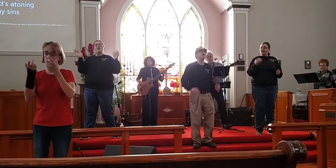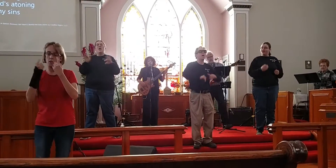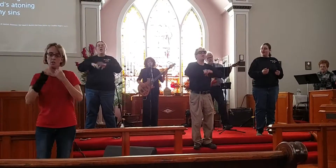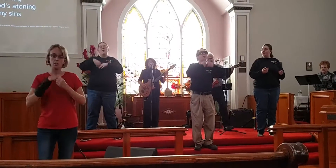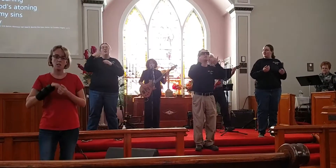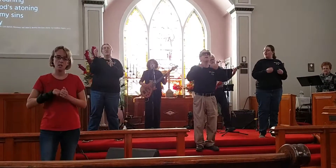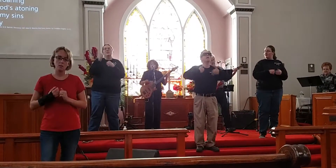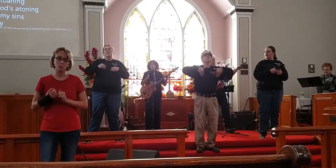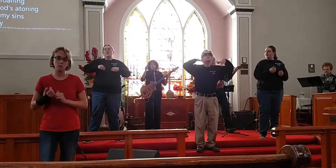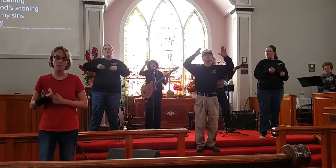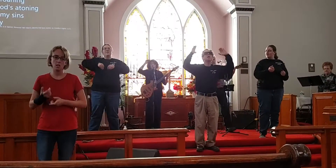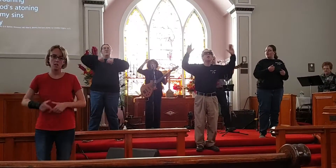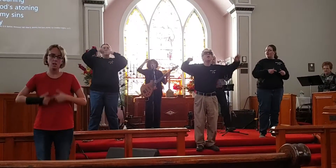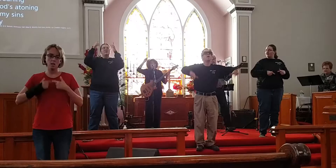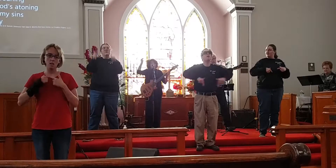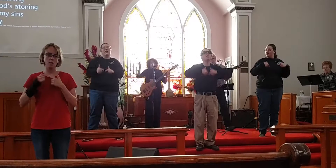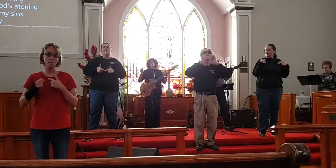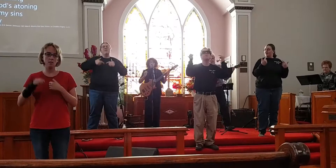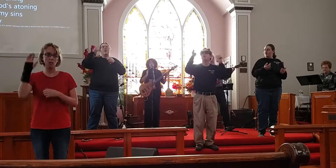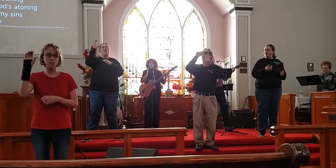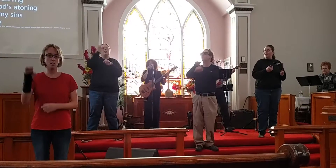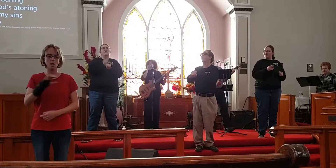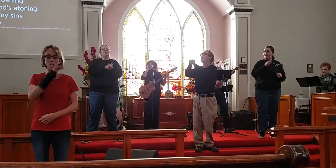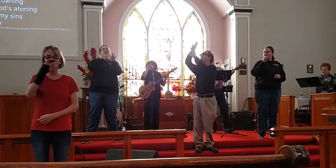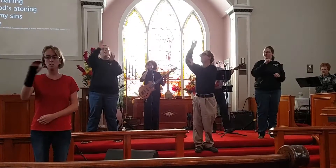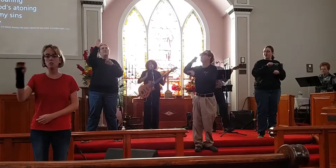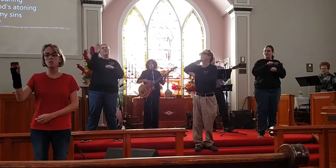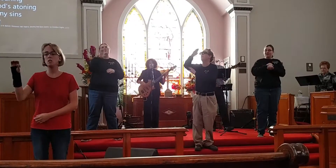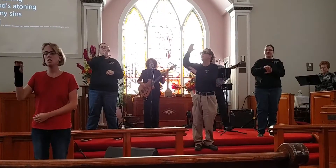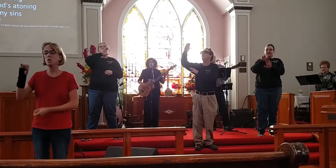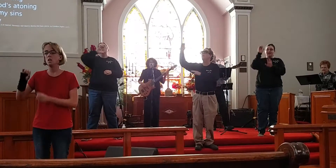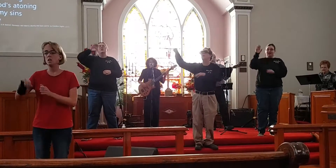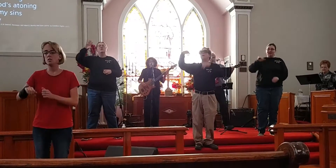How He gave His life on Calvary